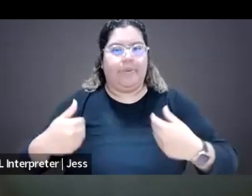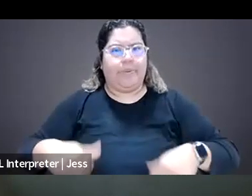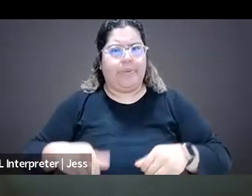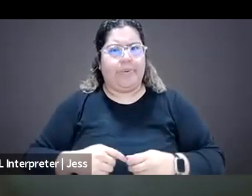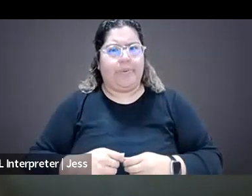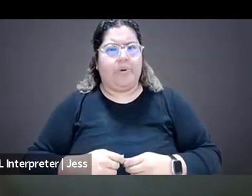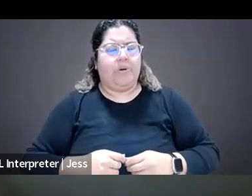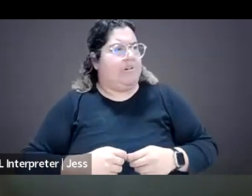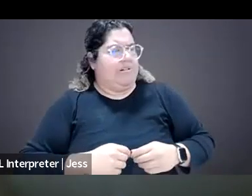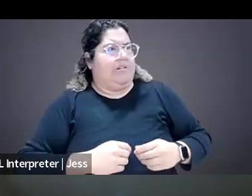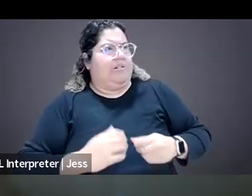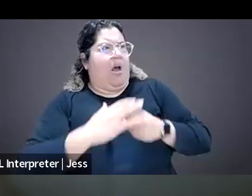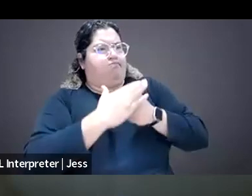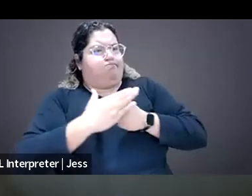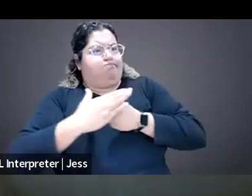to report out stories.